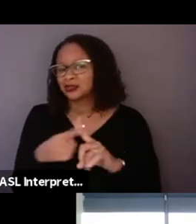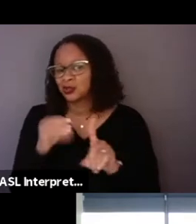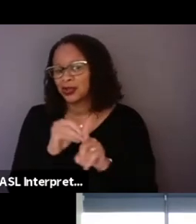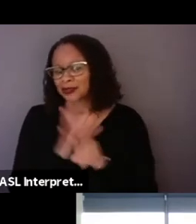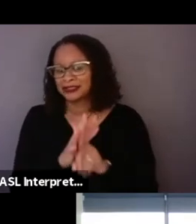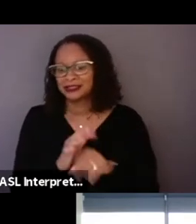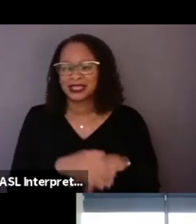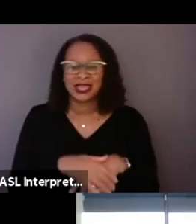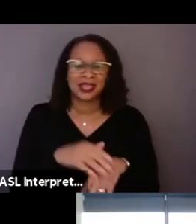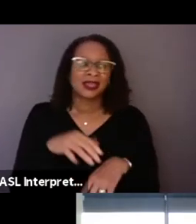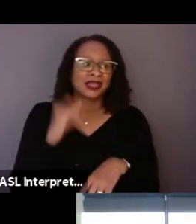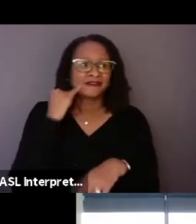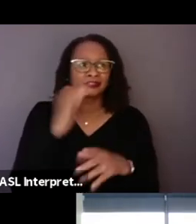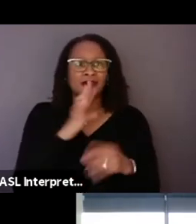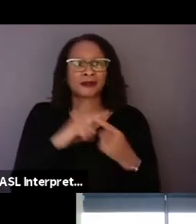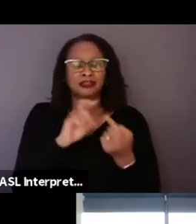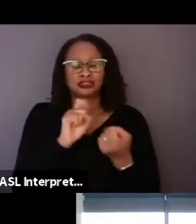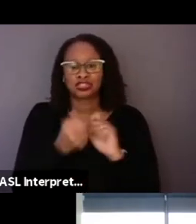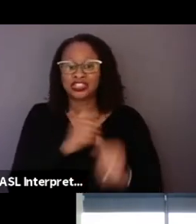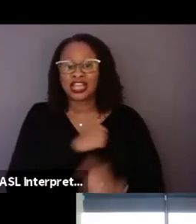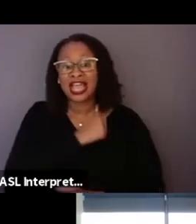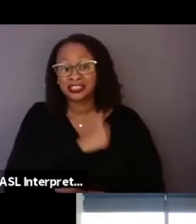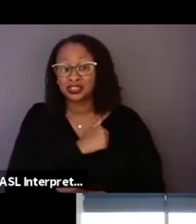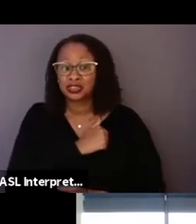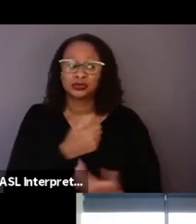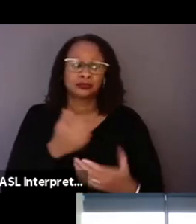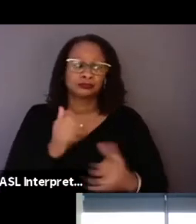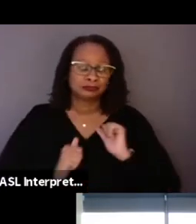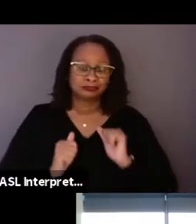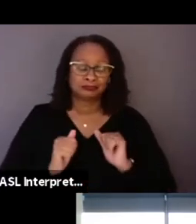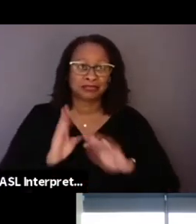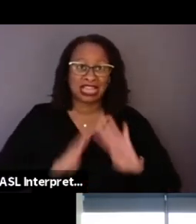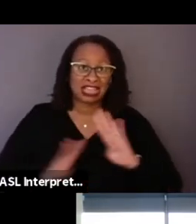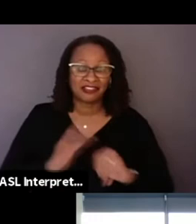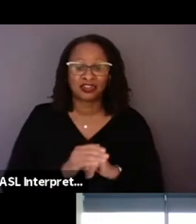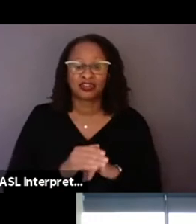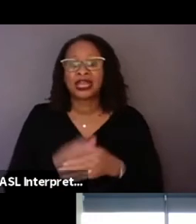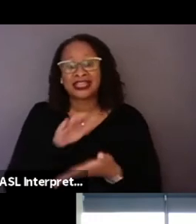behavior, the behaviors, the institution, the community, how will it relate to the police,